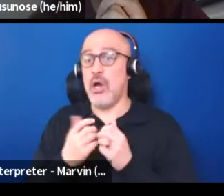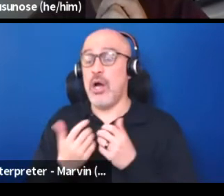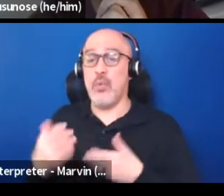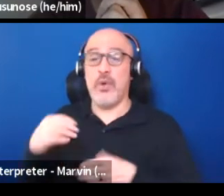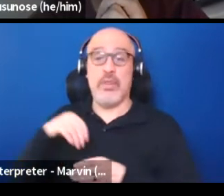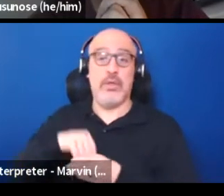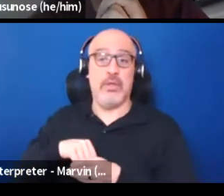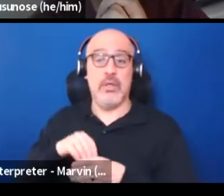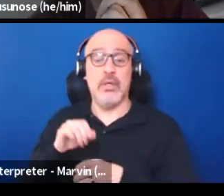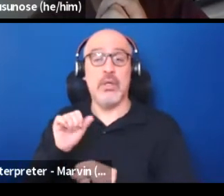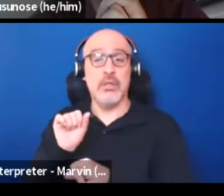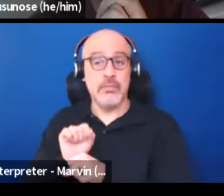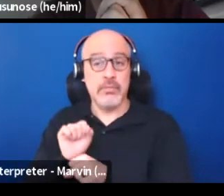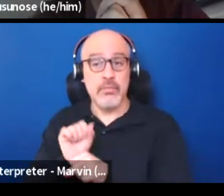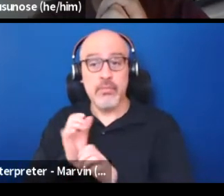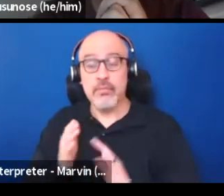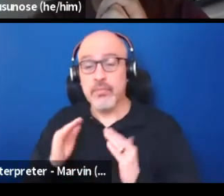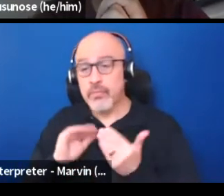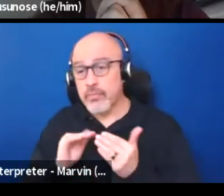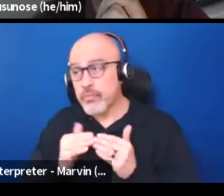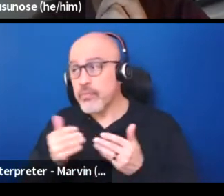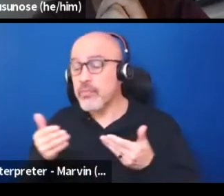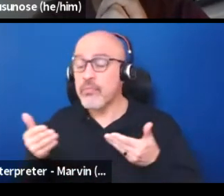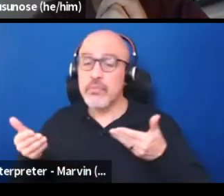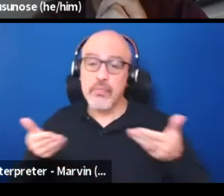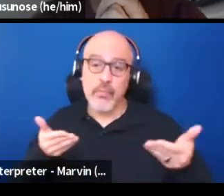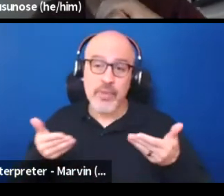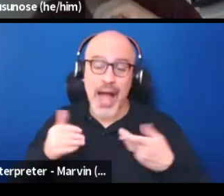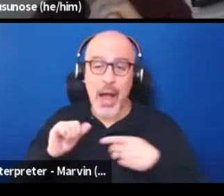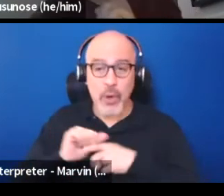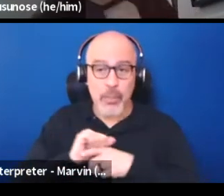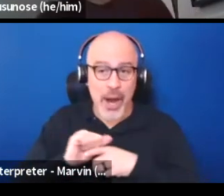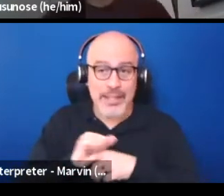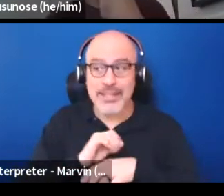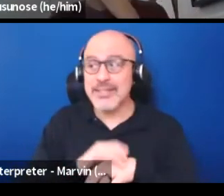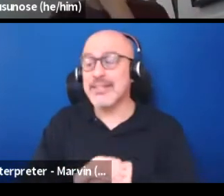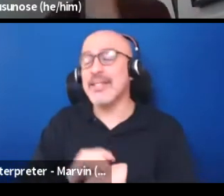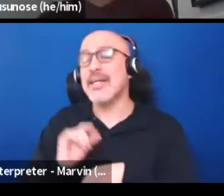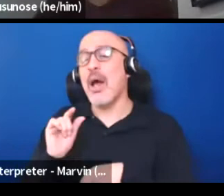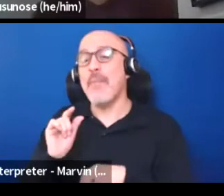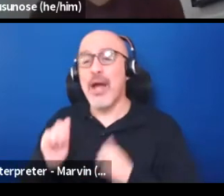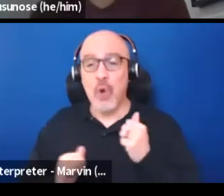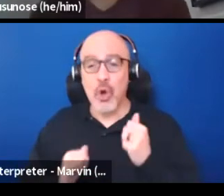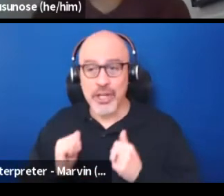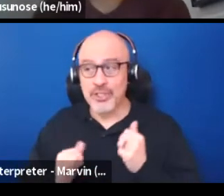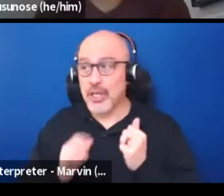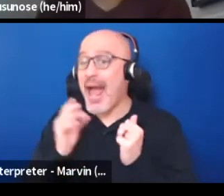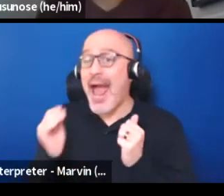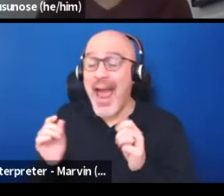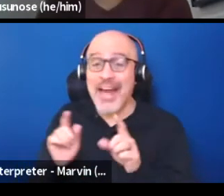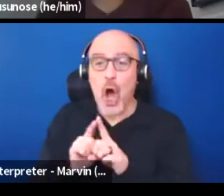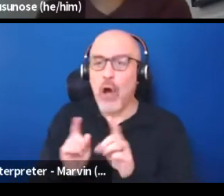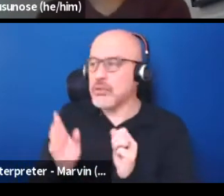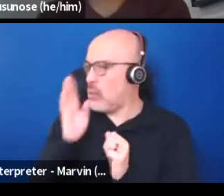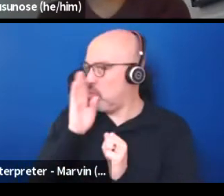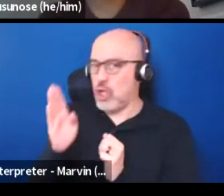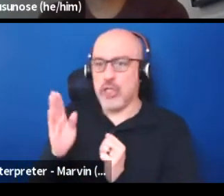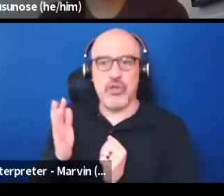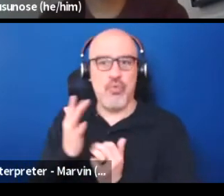and hiring practices and the microaggressions and direct racism that a lot of people